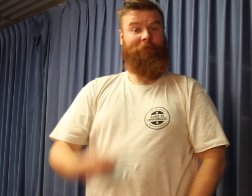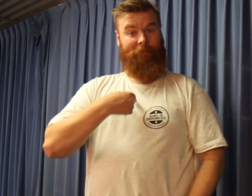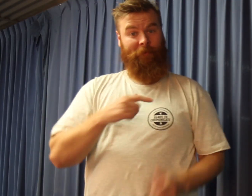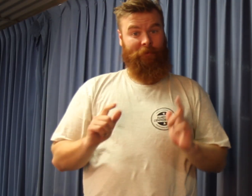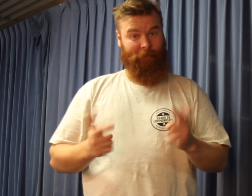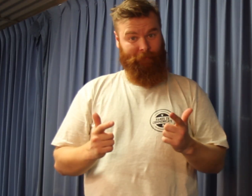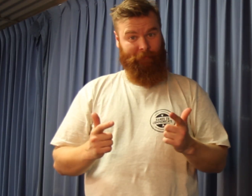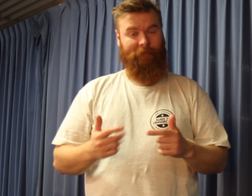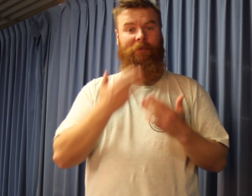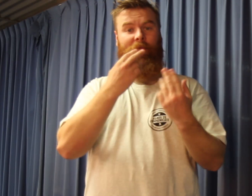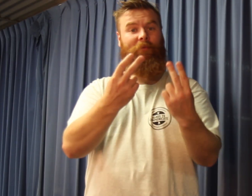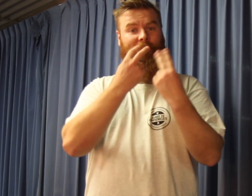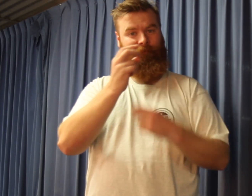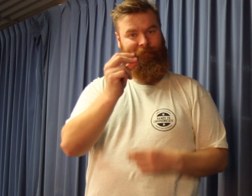I’m Ramas. Thank you for watching Hands to Communicate.